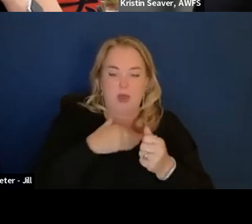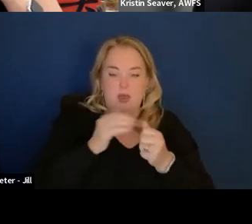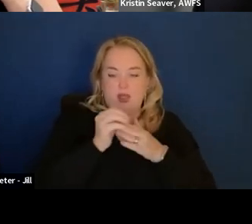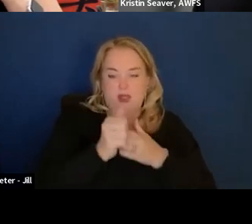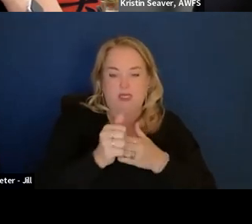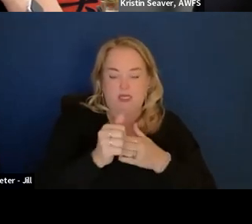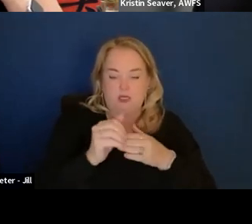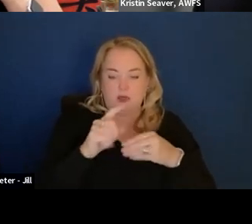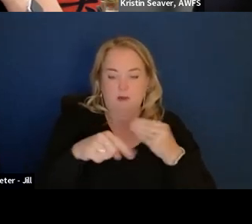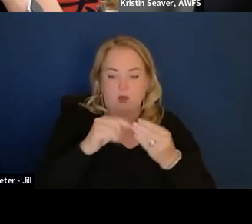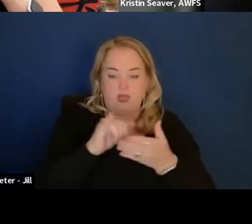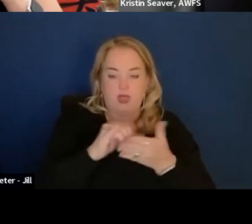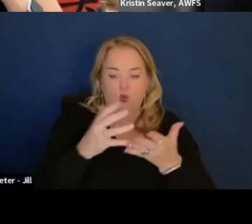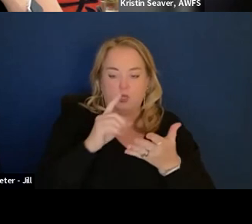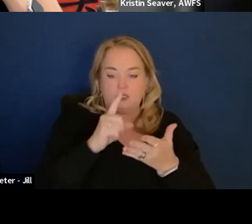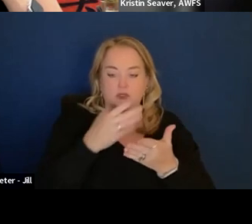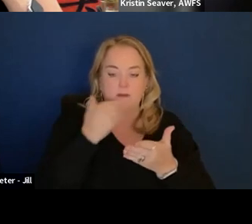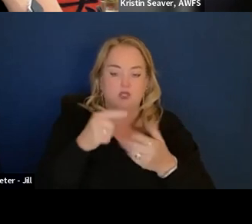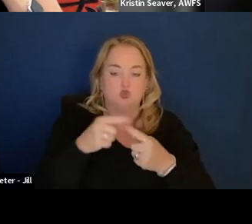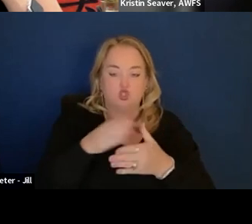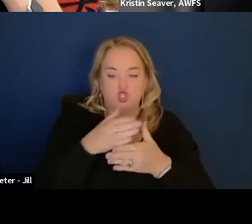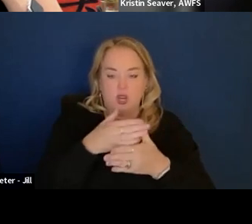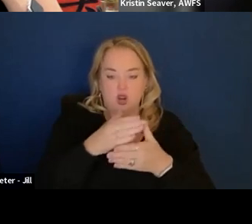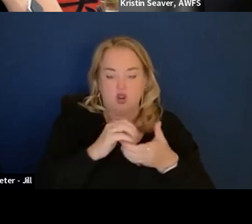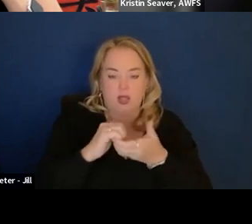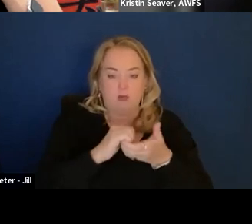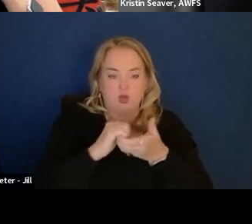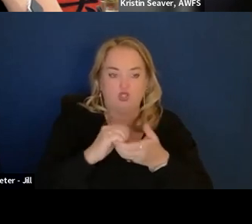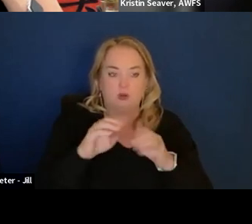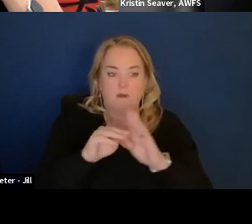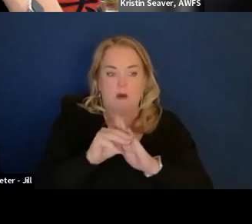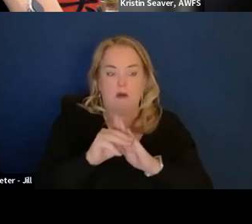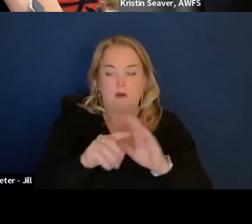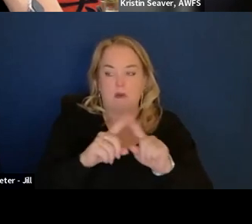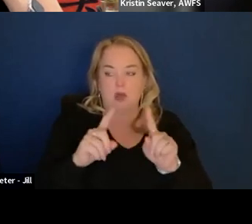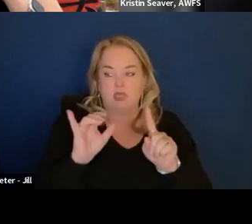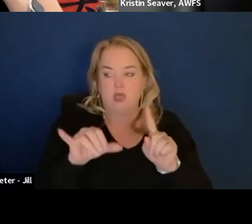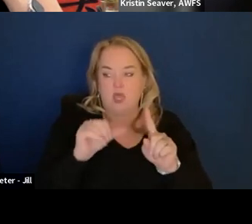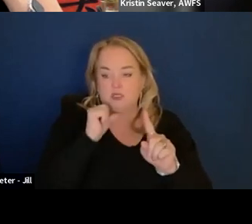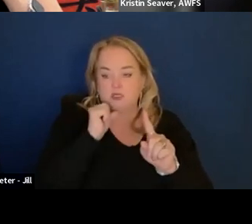like whether you get it commercial, off-the-shelf, government built. Thank you.